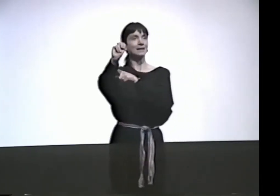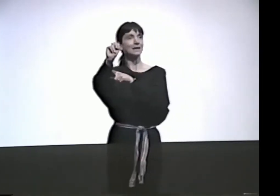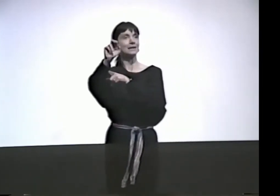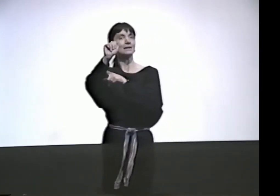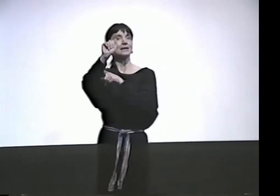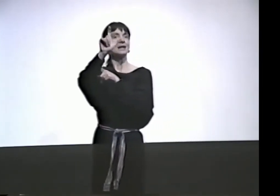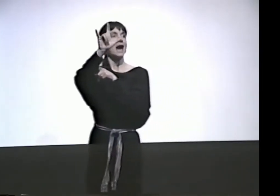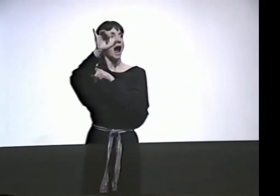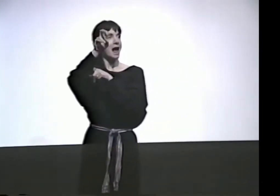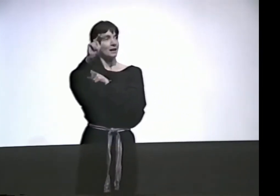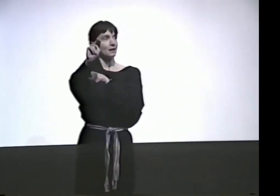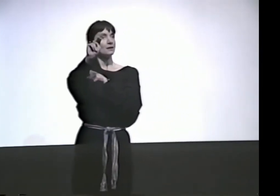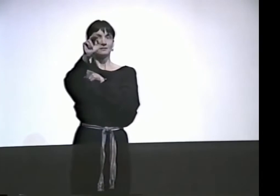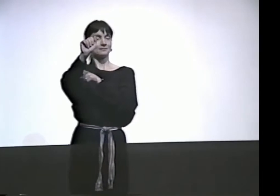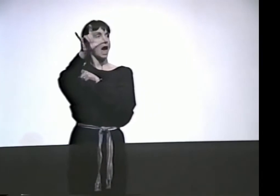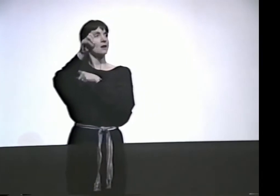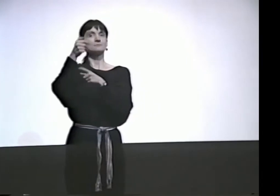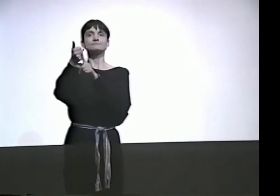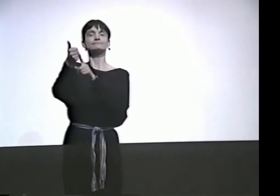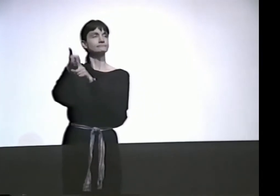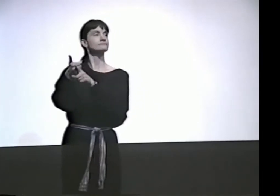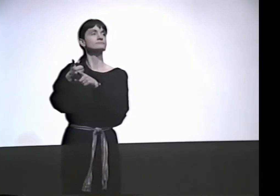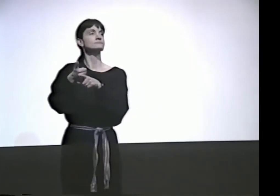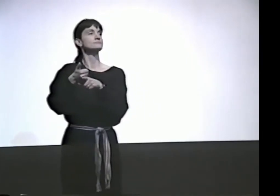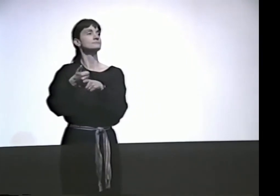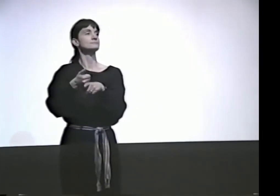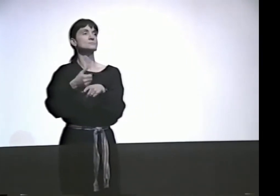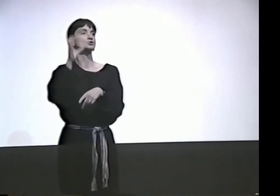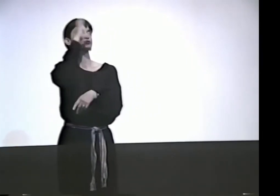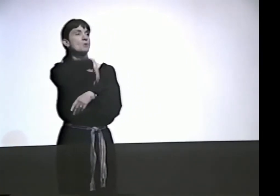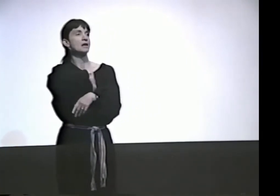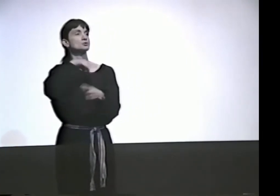AND A GREEN CARD PERMITS ALIENS TO LIVE IN THIS COUNTRY.